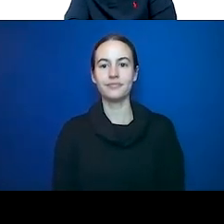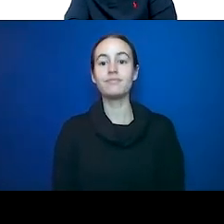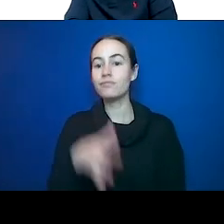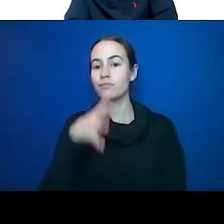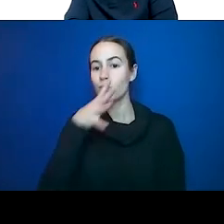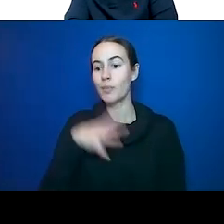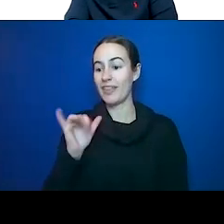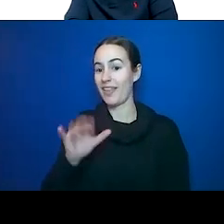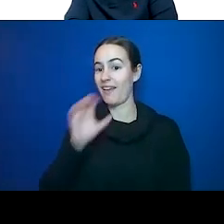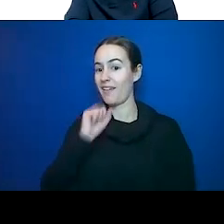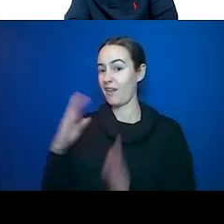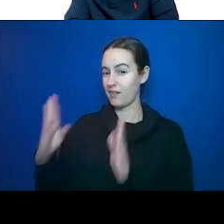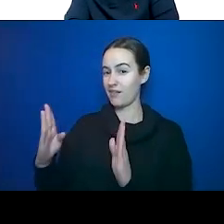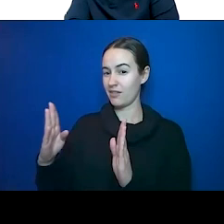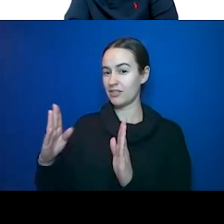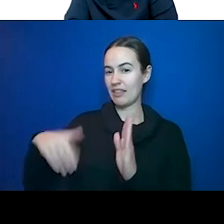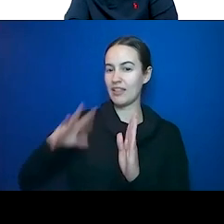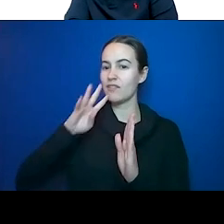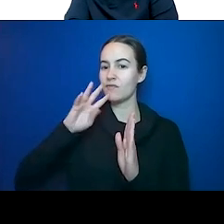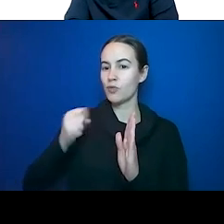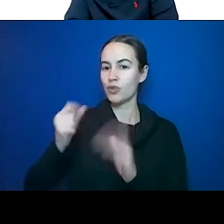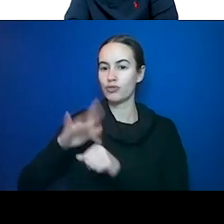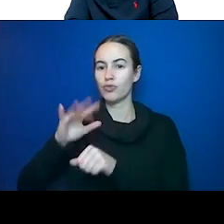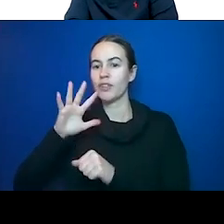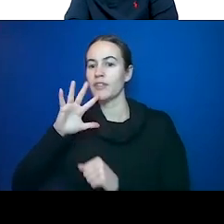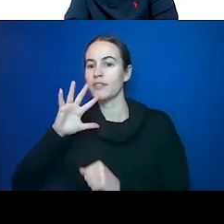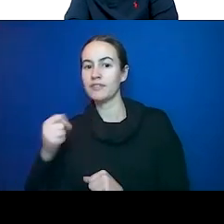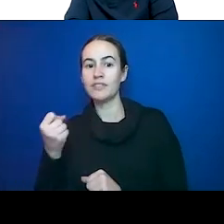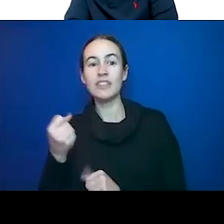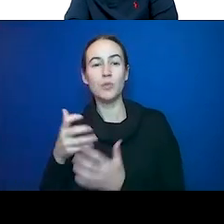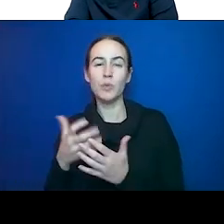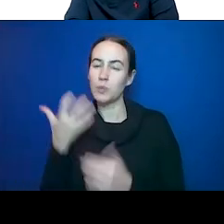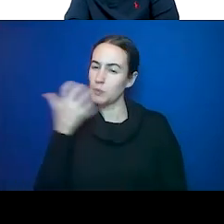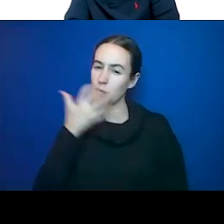general field Marshall. We shall